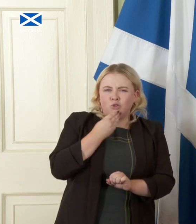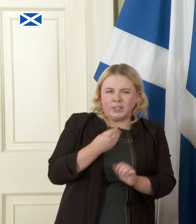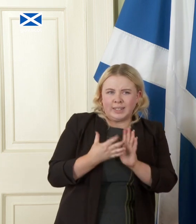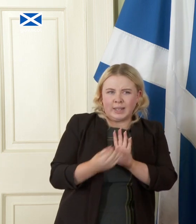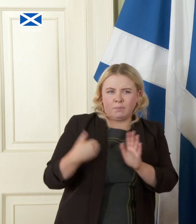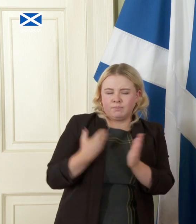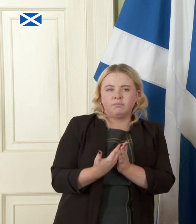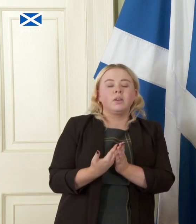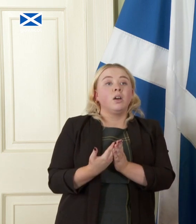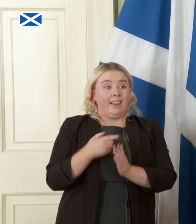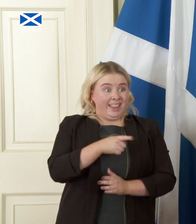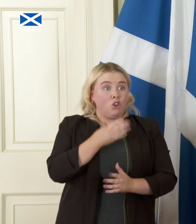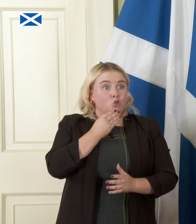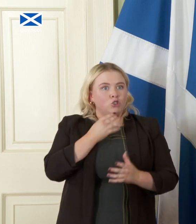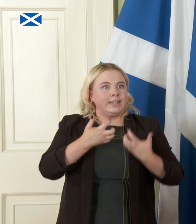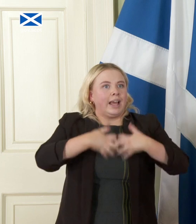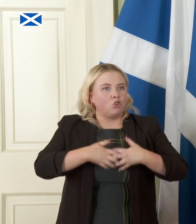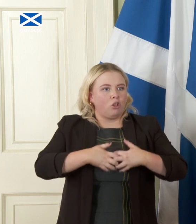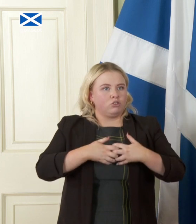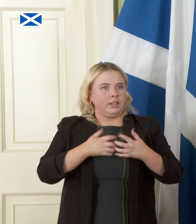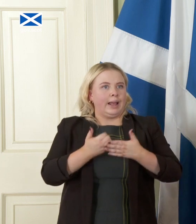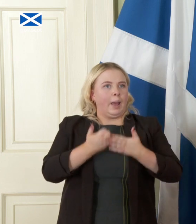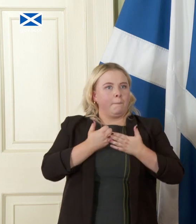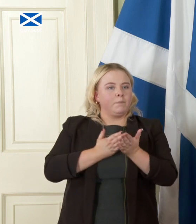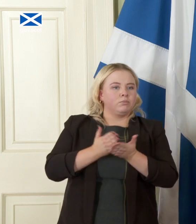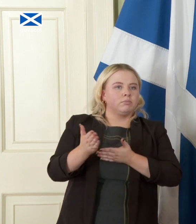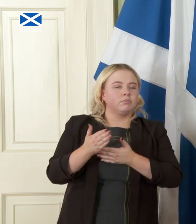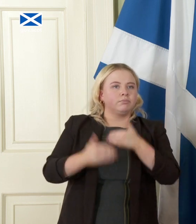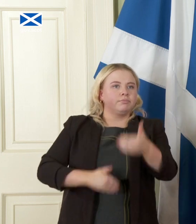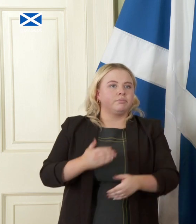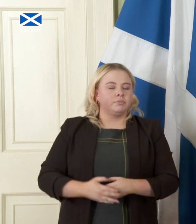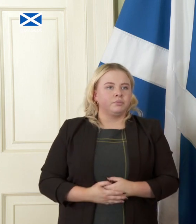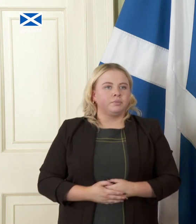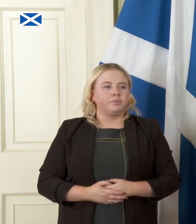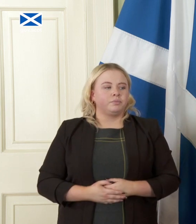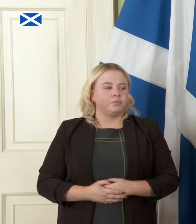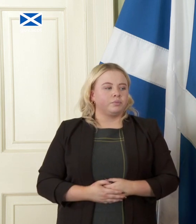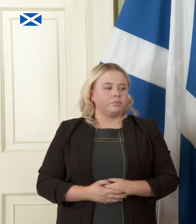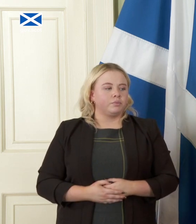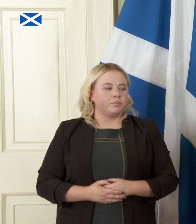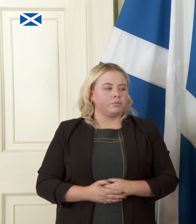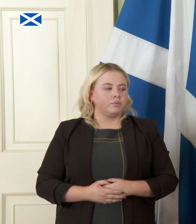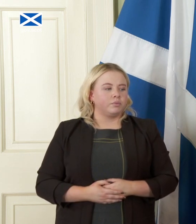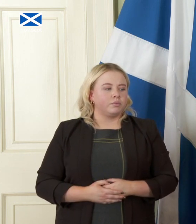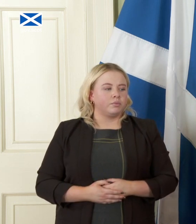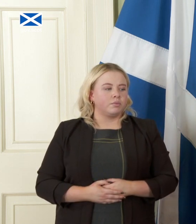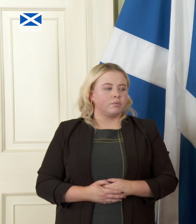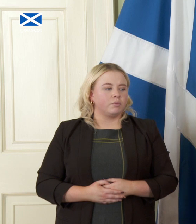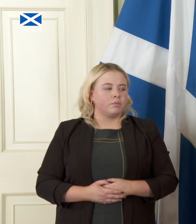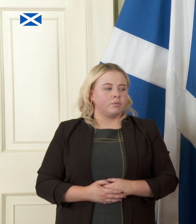use technology to to do this and you know these are are these you know challenges that